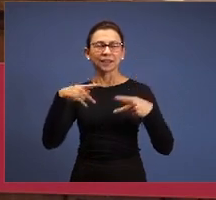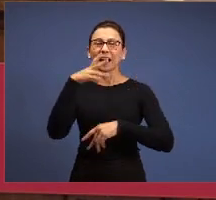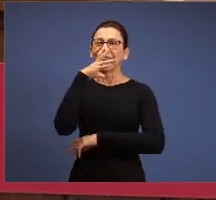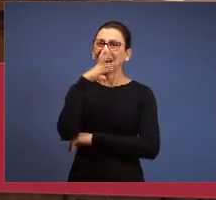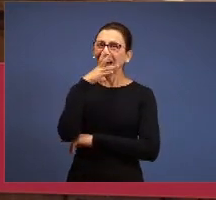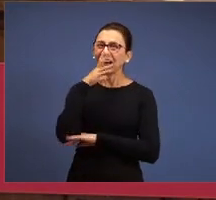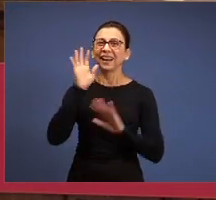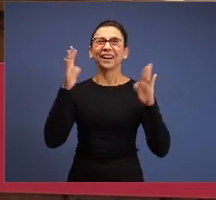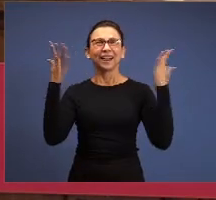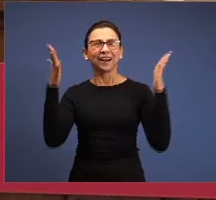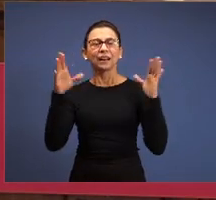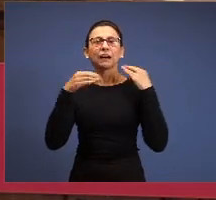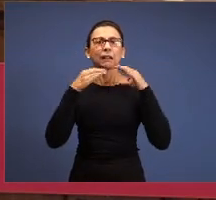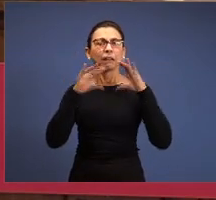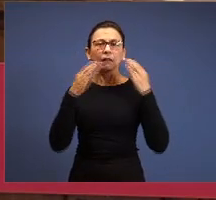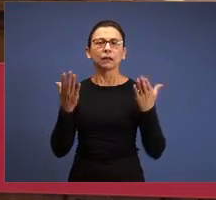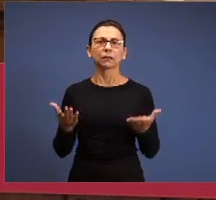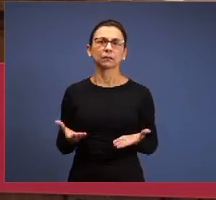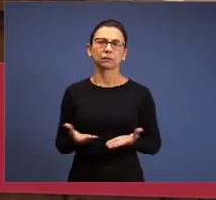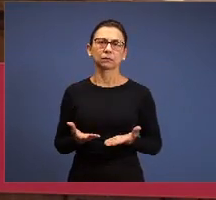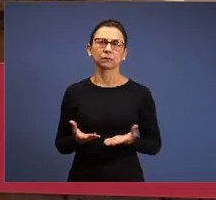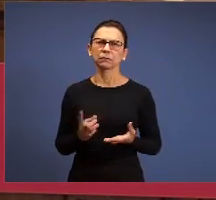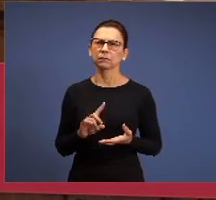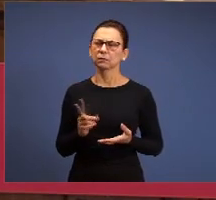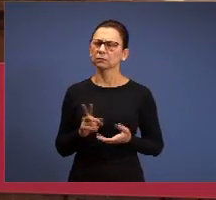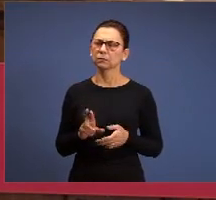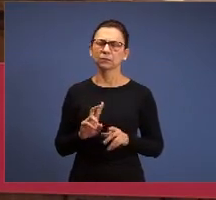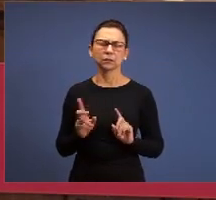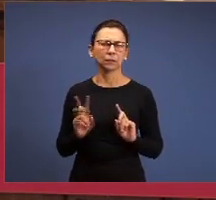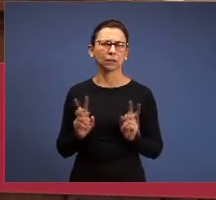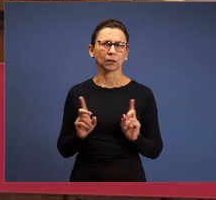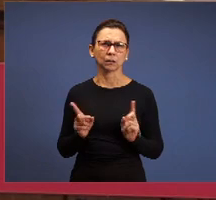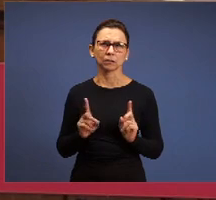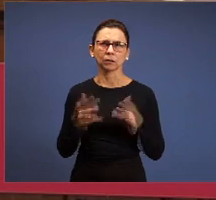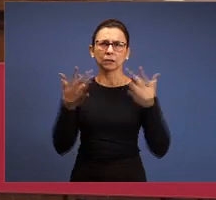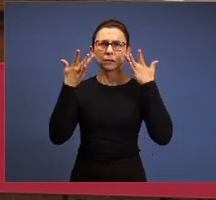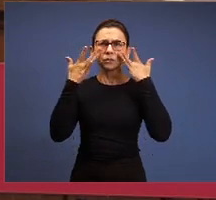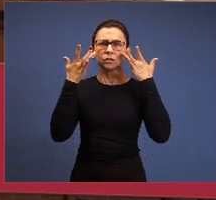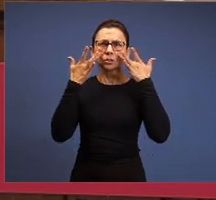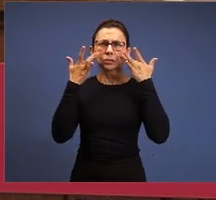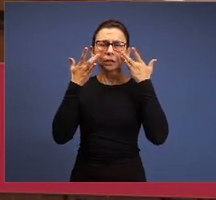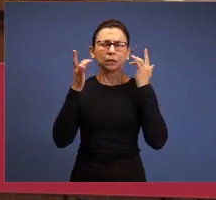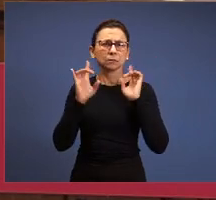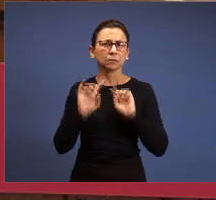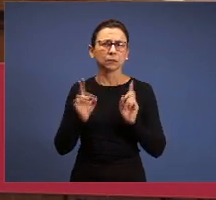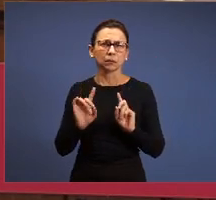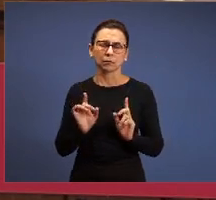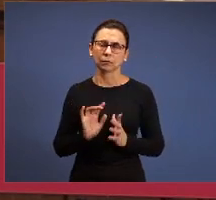some people sings, it’s not like this, it’s not a play we’re not living of this, we’re saying